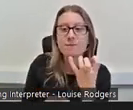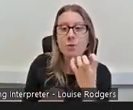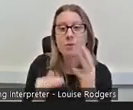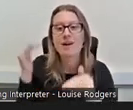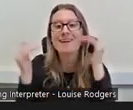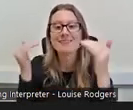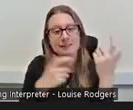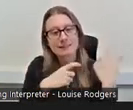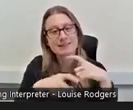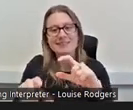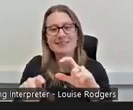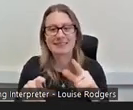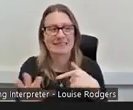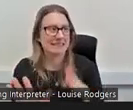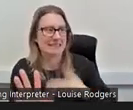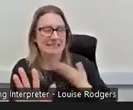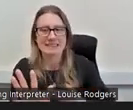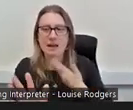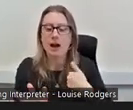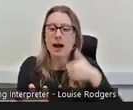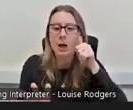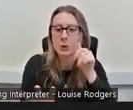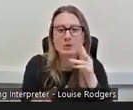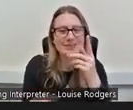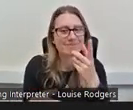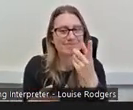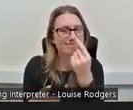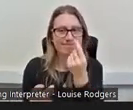which I didn't want to do, I knew I didn't have the capacity in me to do it, it took a